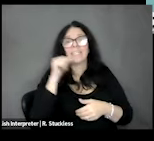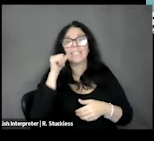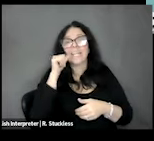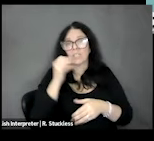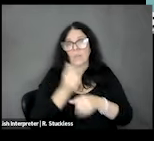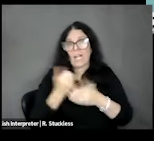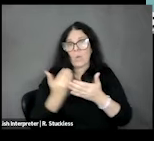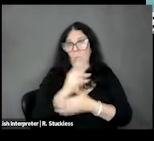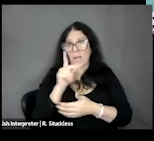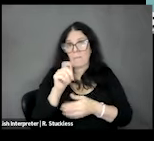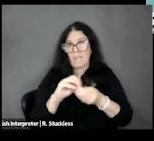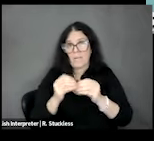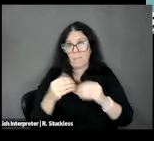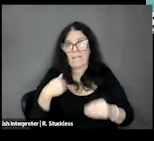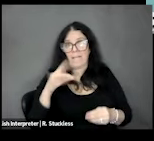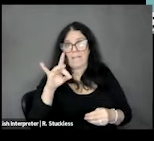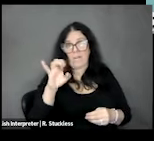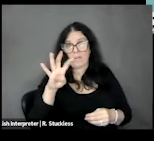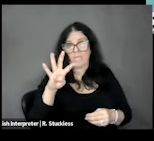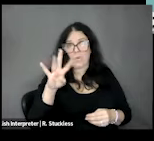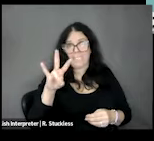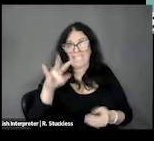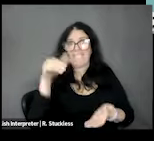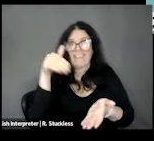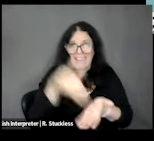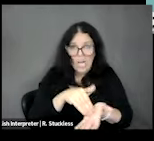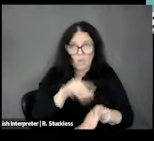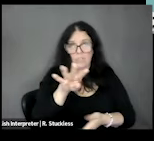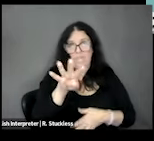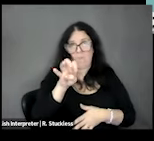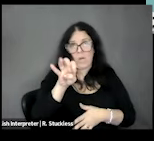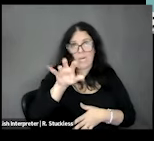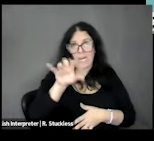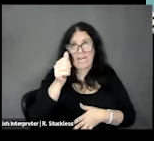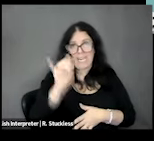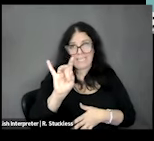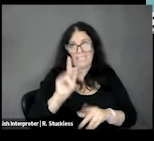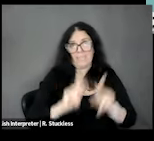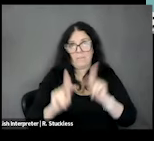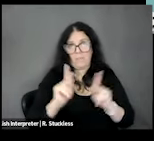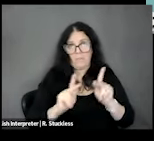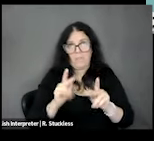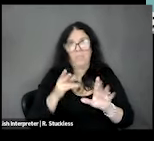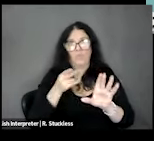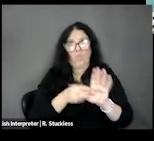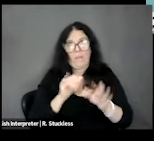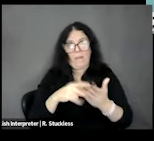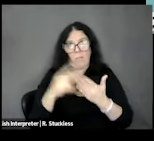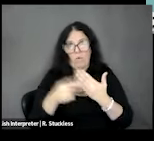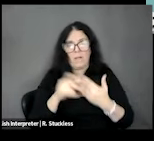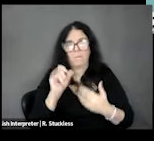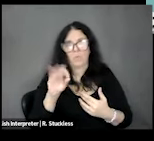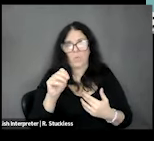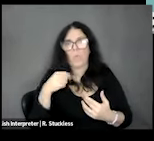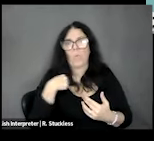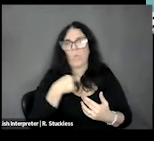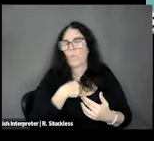and 847,418 people have joined the program, so we're going to smash that million